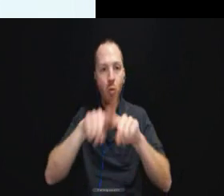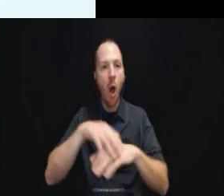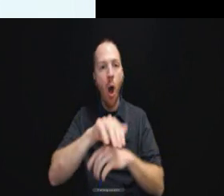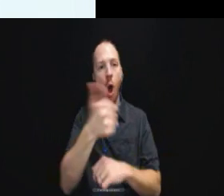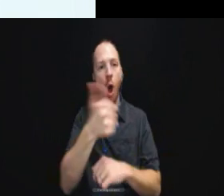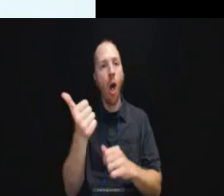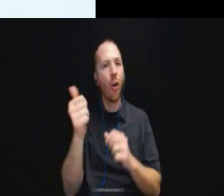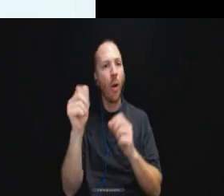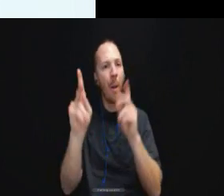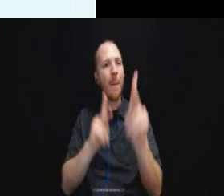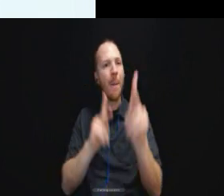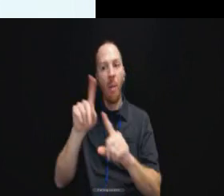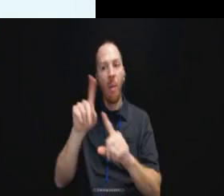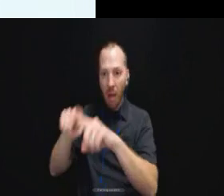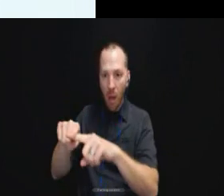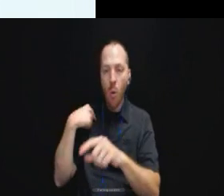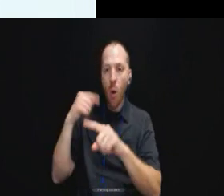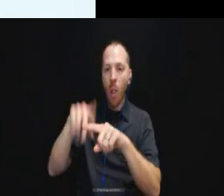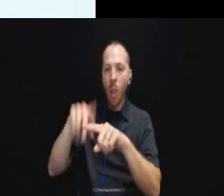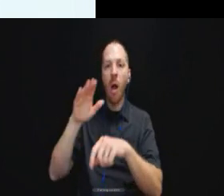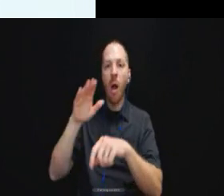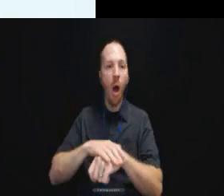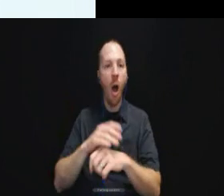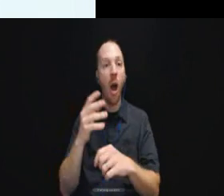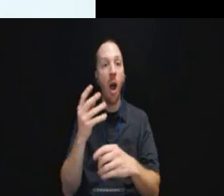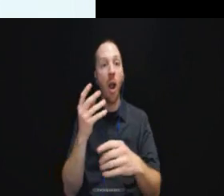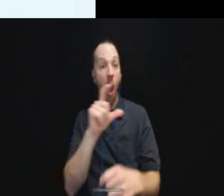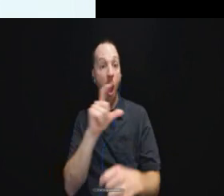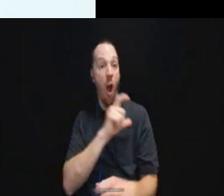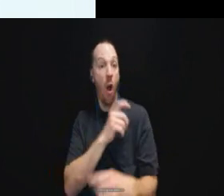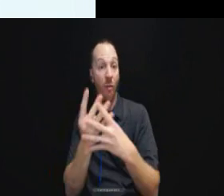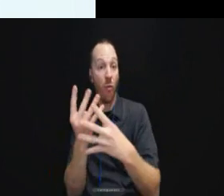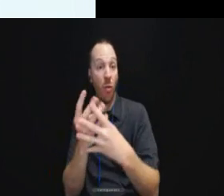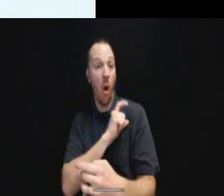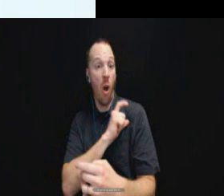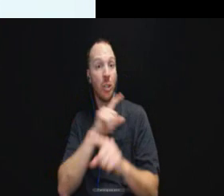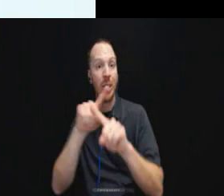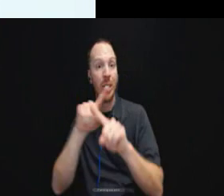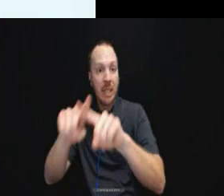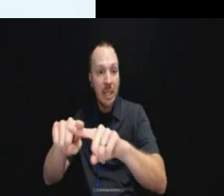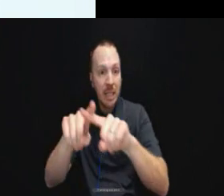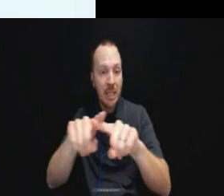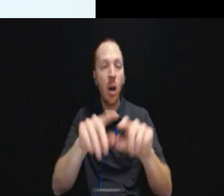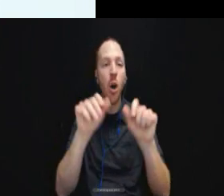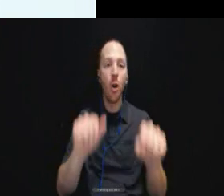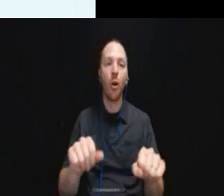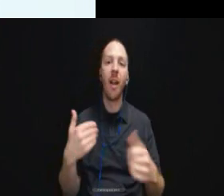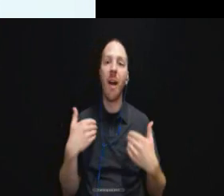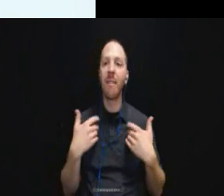even when we rely on a correctional officer, there could be just there could be problems